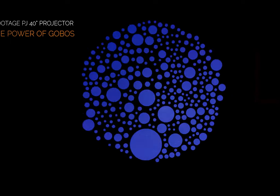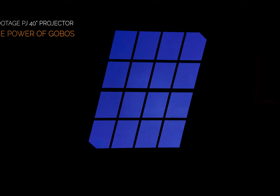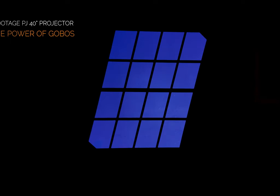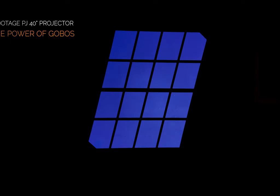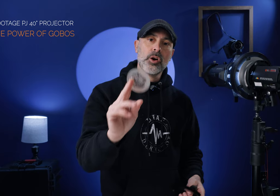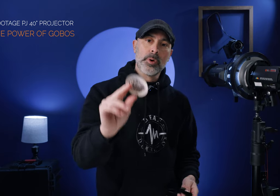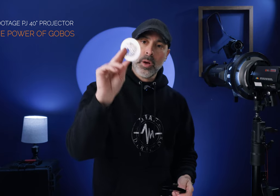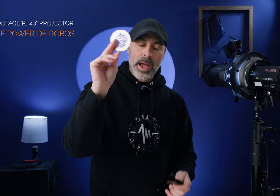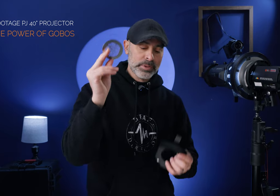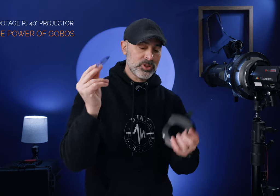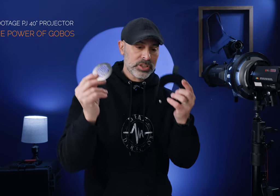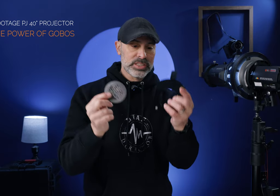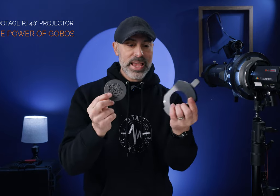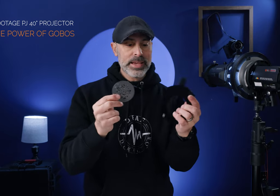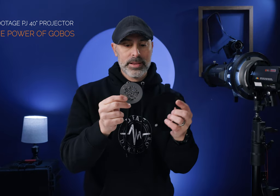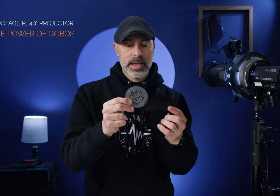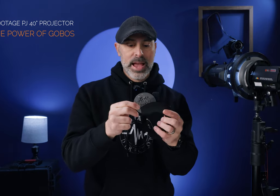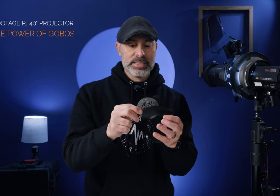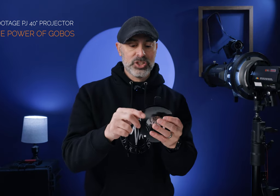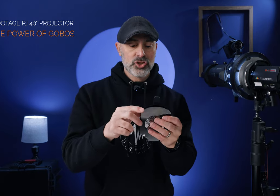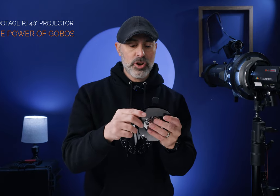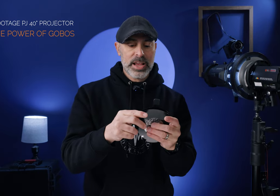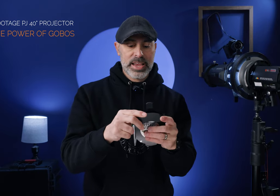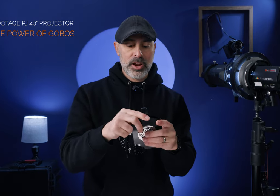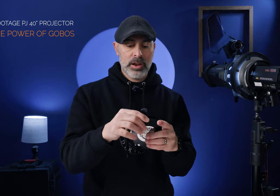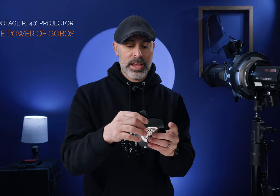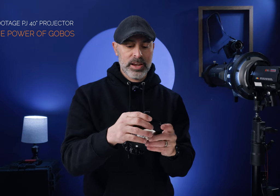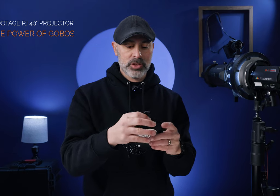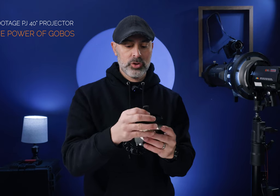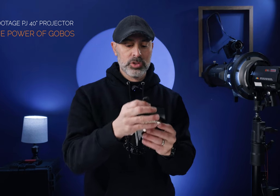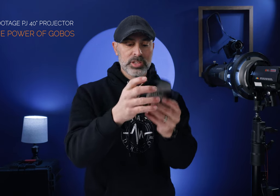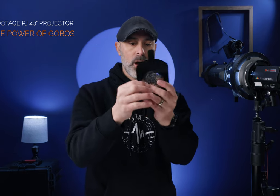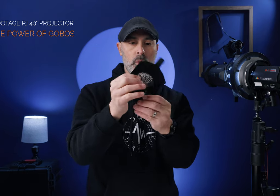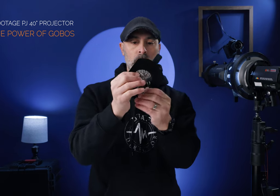now and get a gobo what happens is you can just take it and insert it here into the slot holder